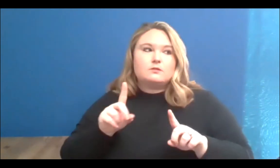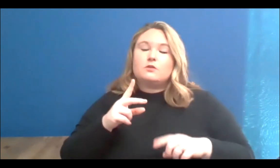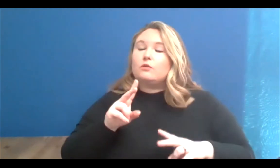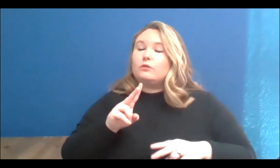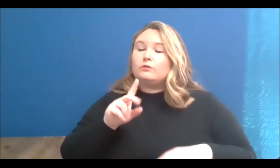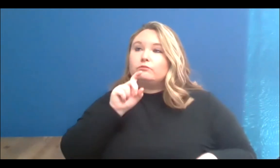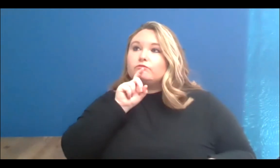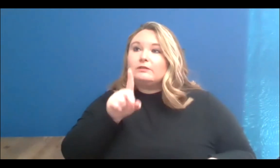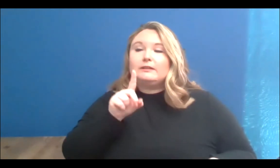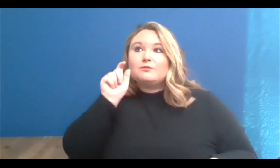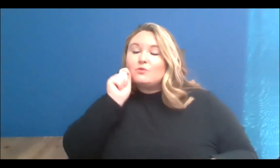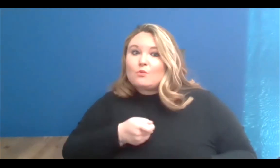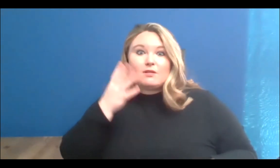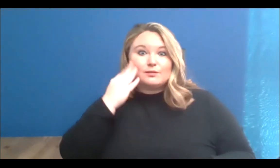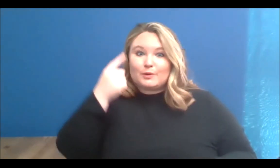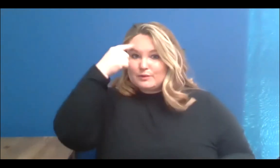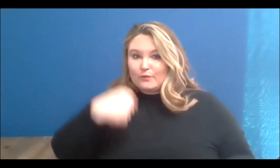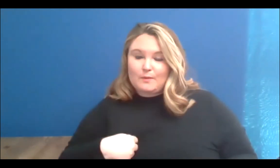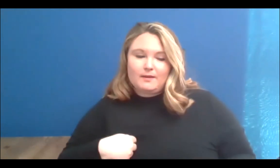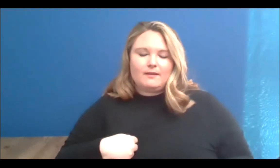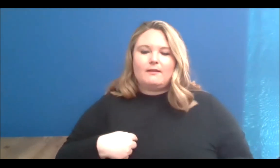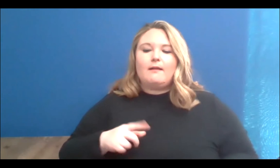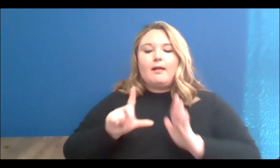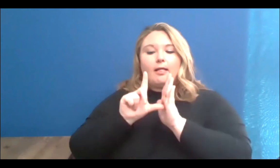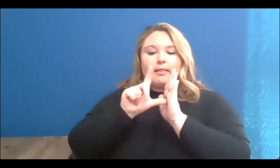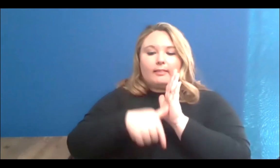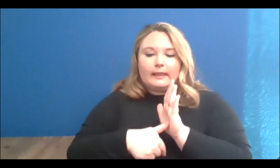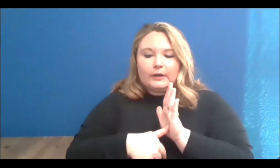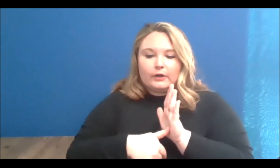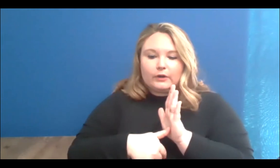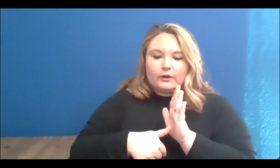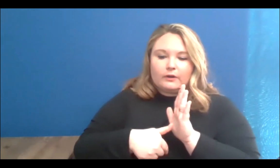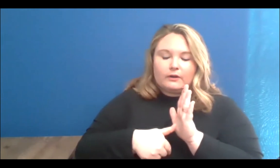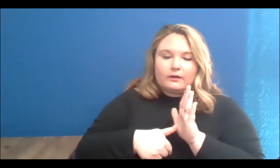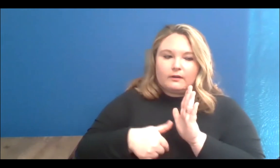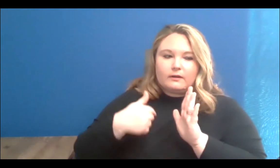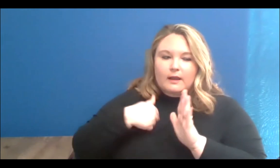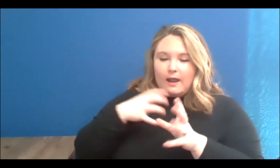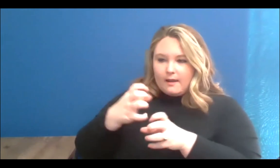and so, later as I got more funding in the form of my programs, which is how